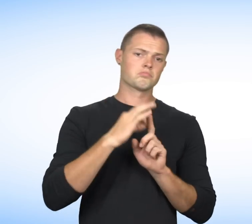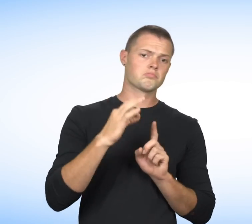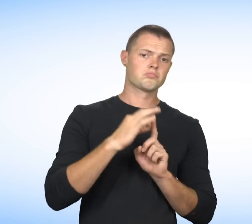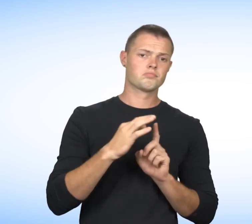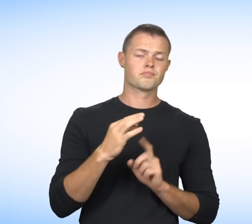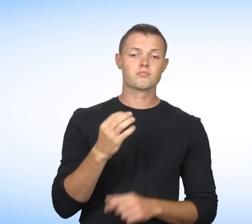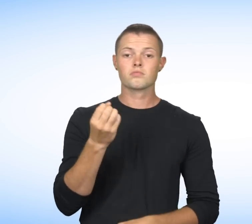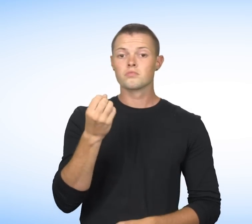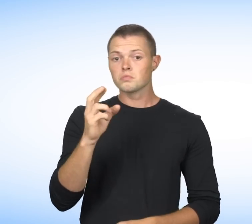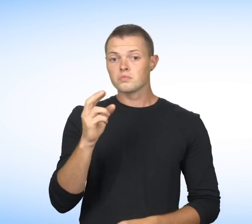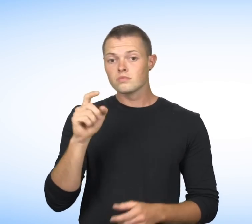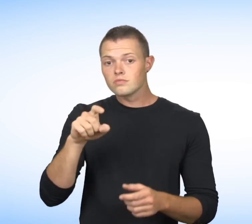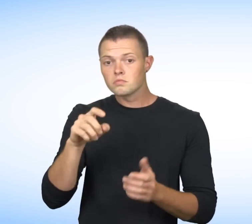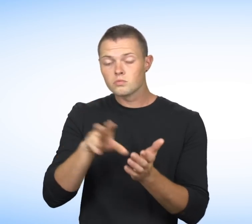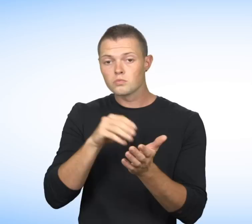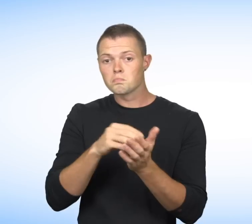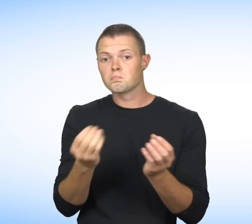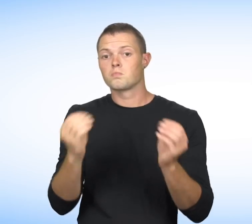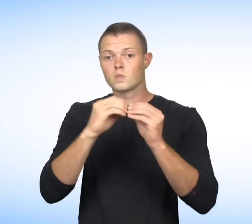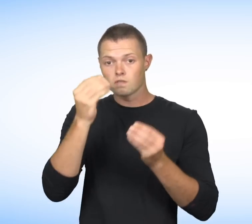or to learn more about discrimination